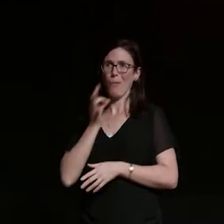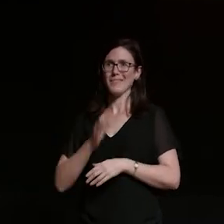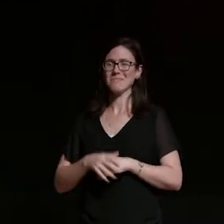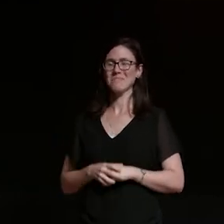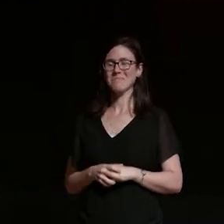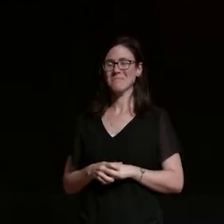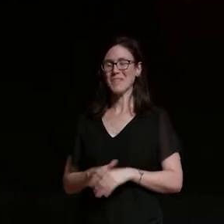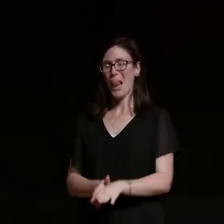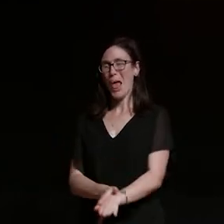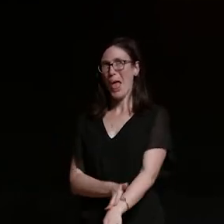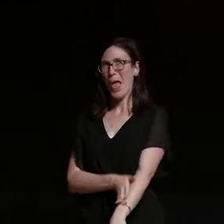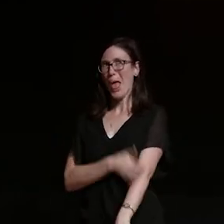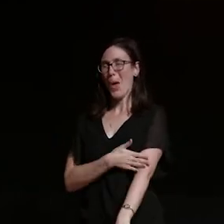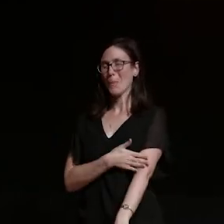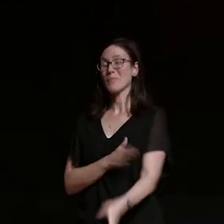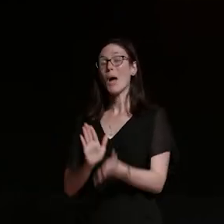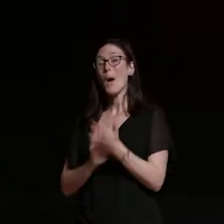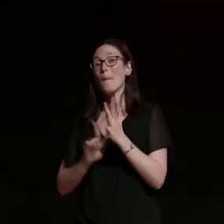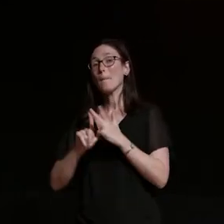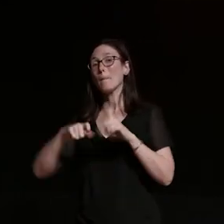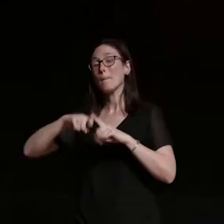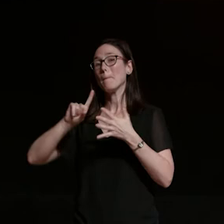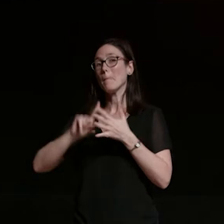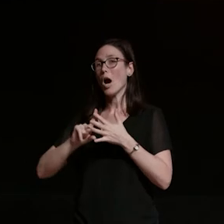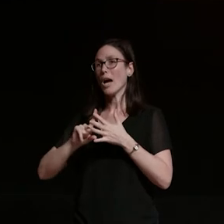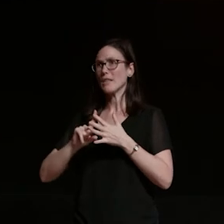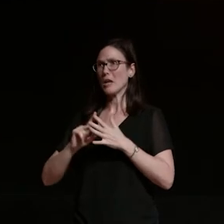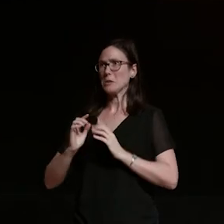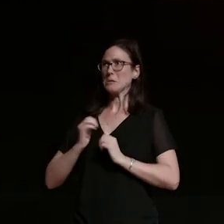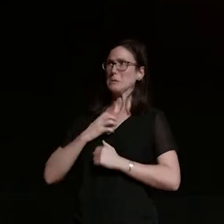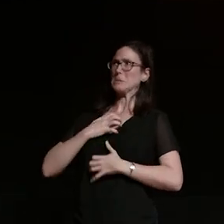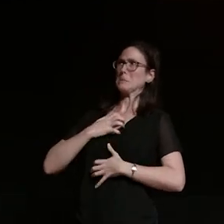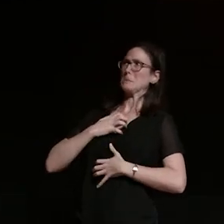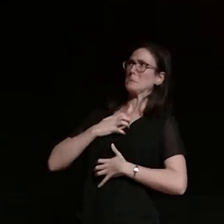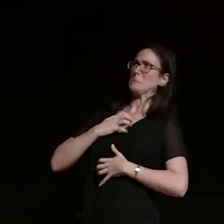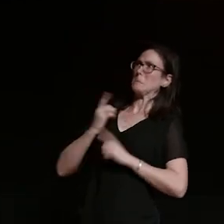my dad's friend came in and he's a very he is intimidating he's a very scary kind of guy but